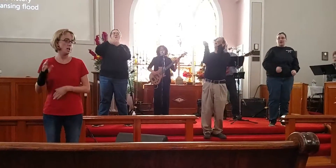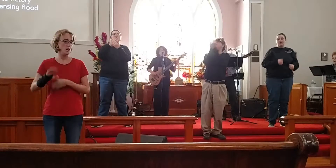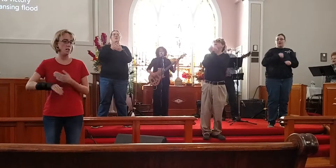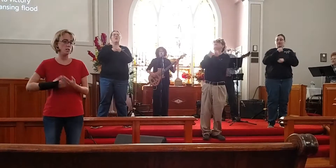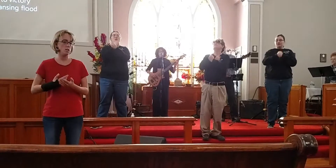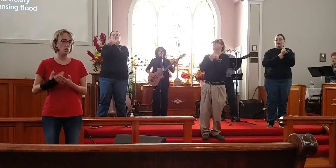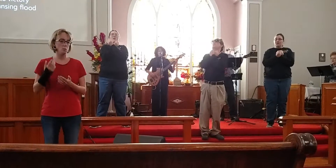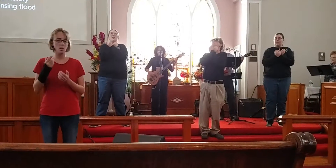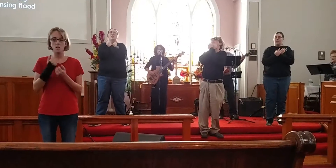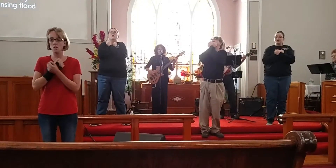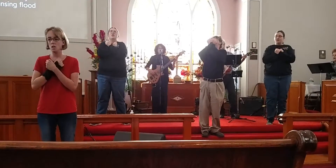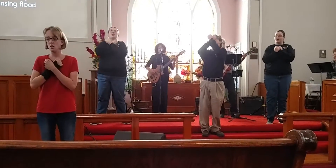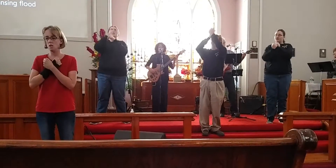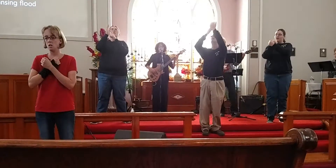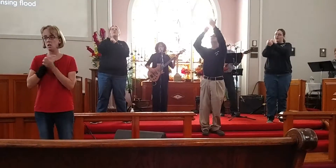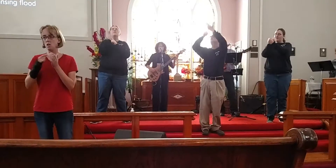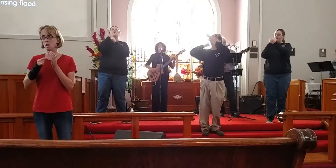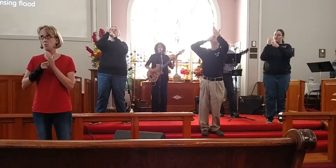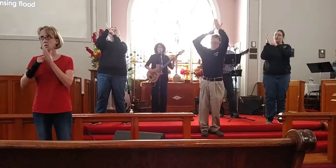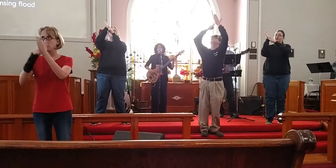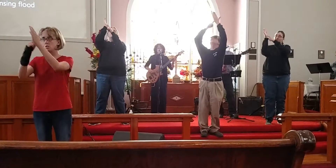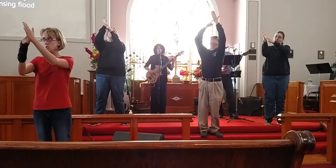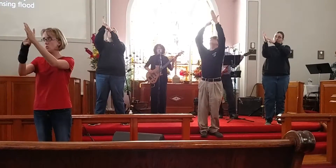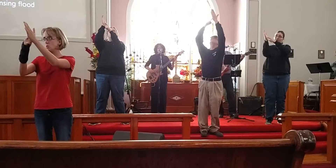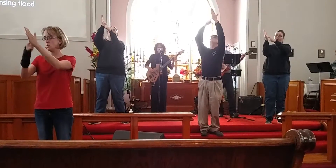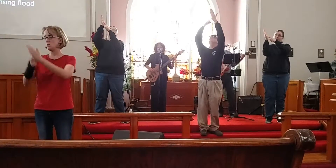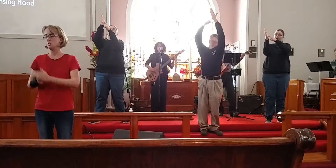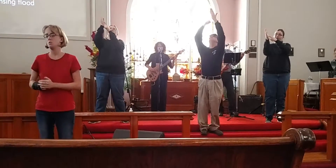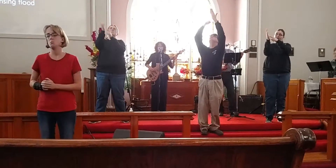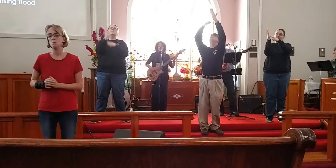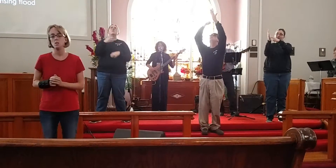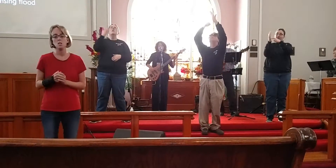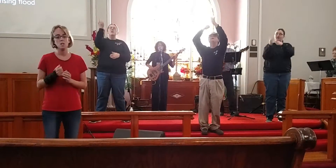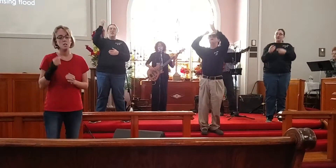And all my love is due Him